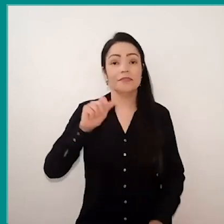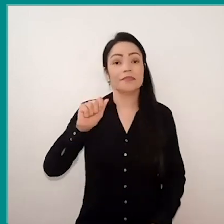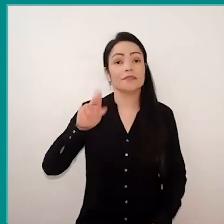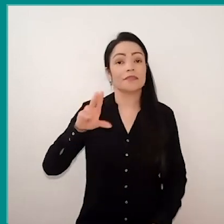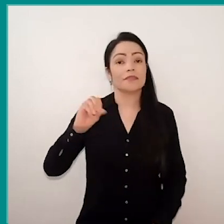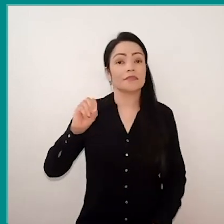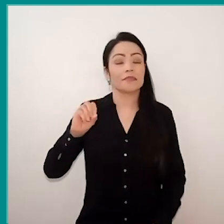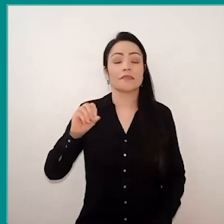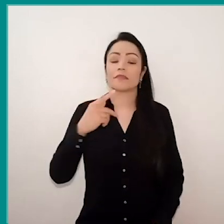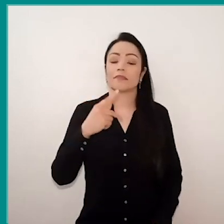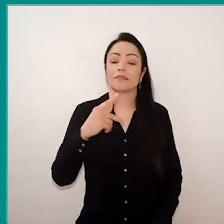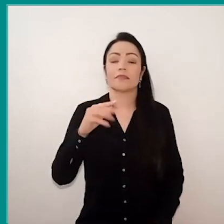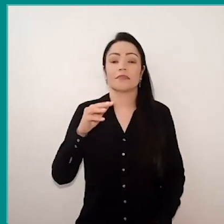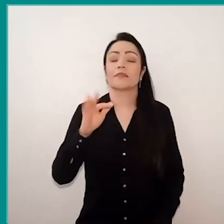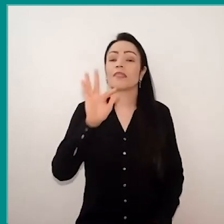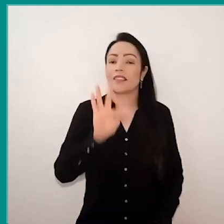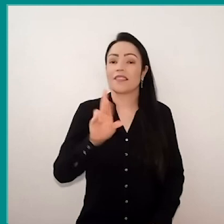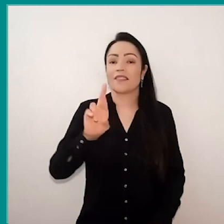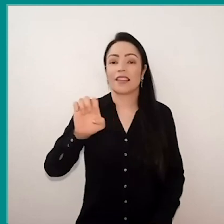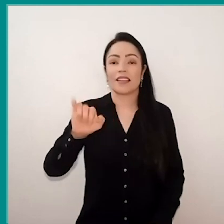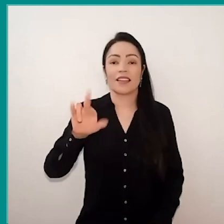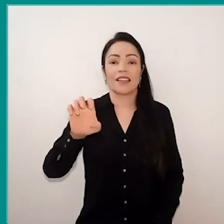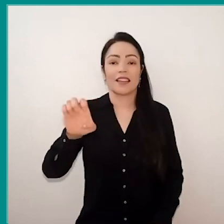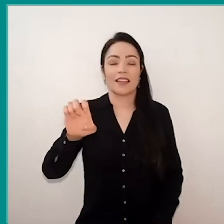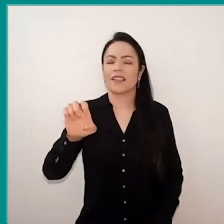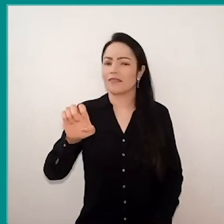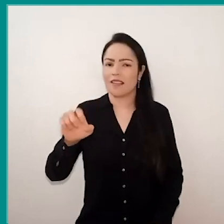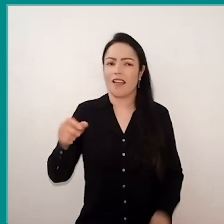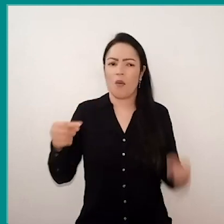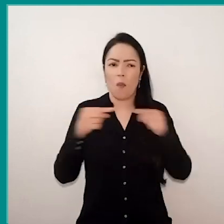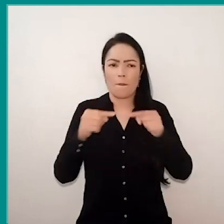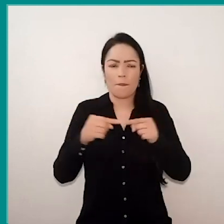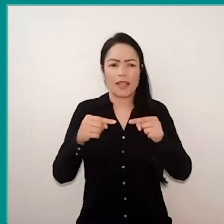who also thought… and he is timeless, Paulo Freire, he is timeless,